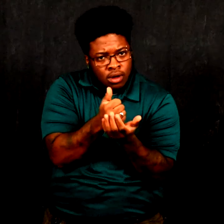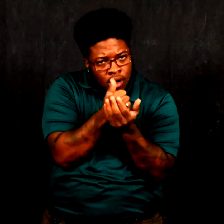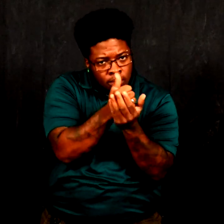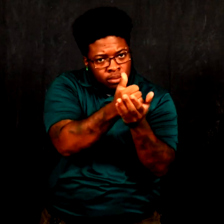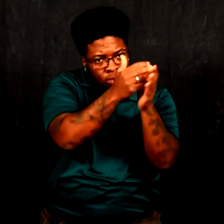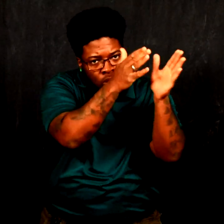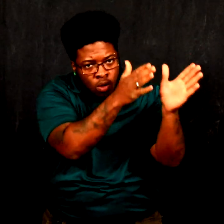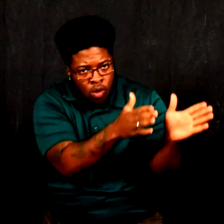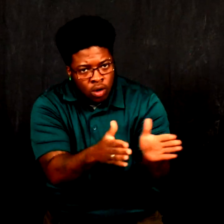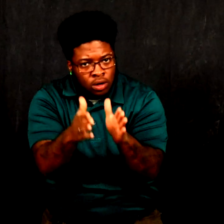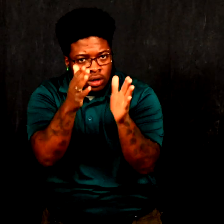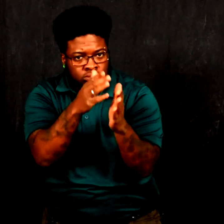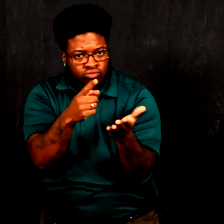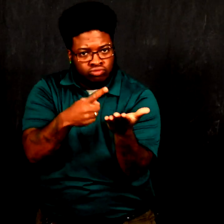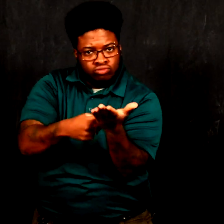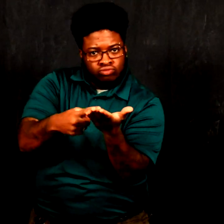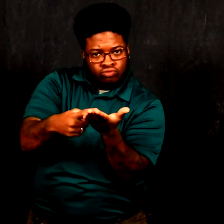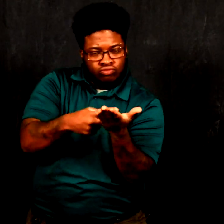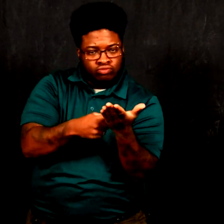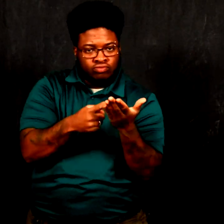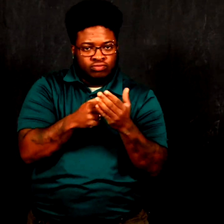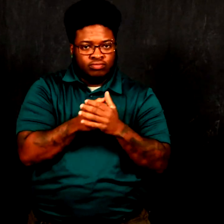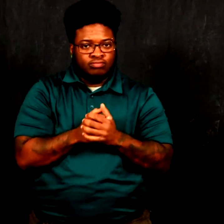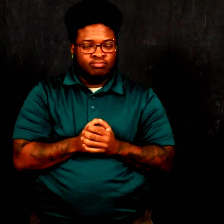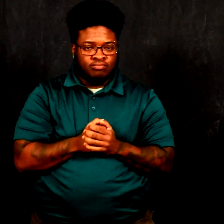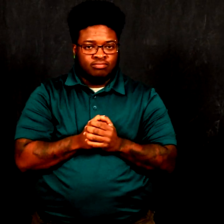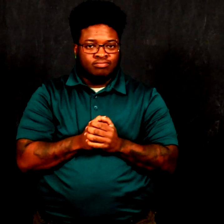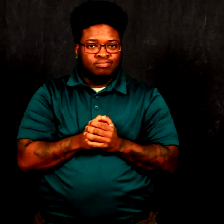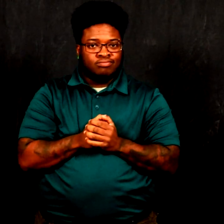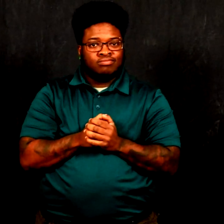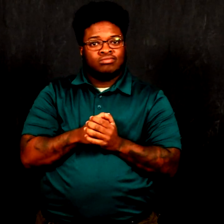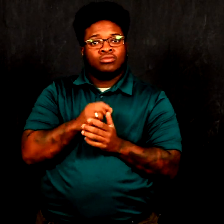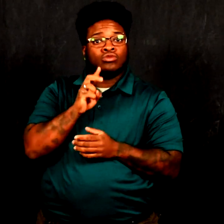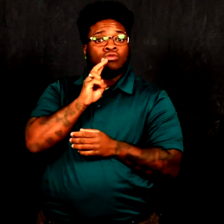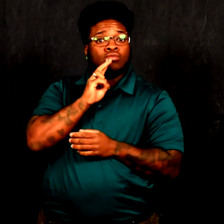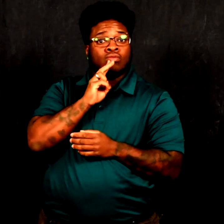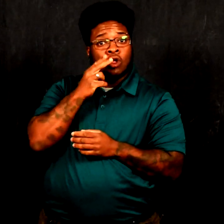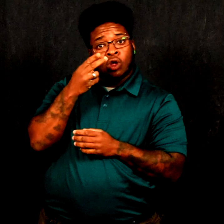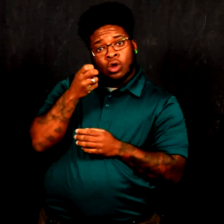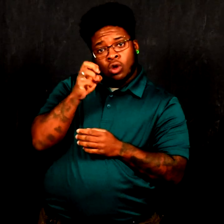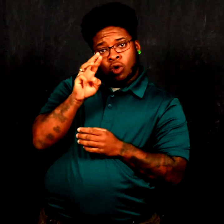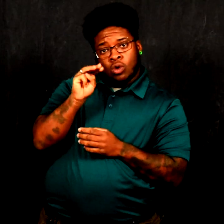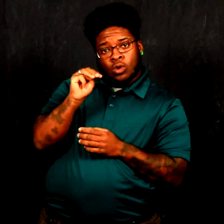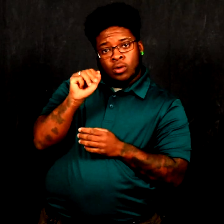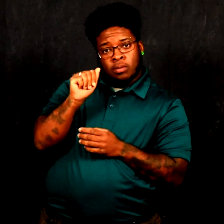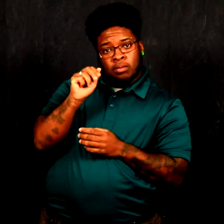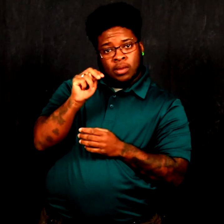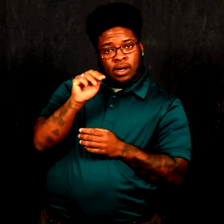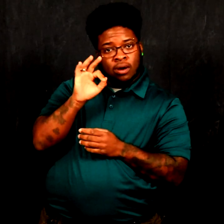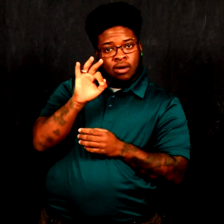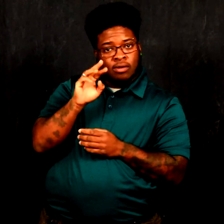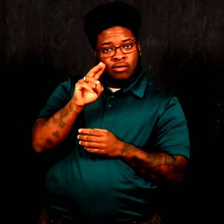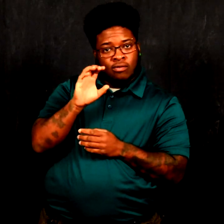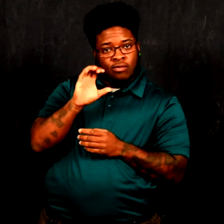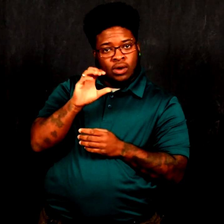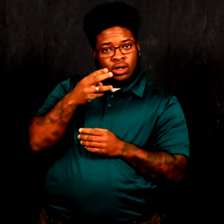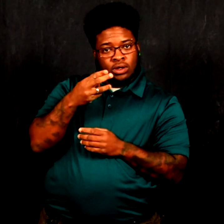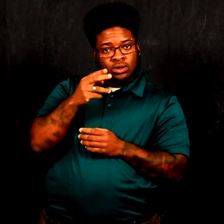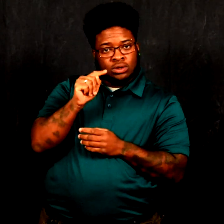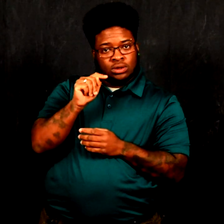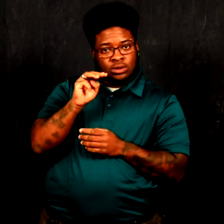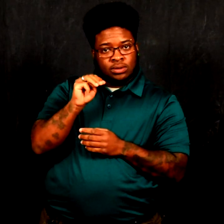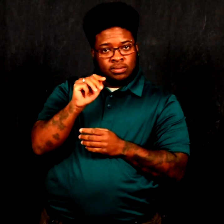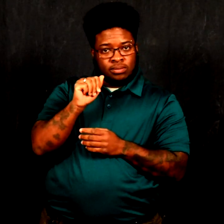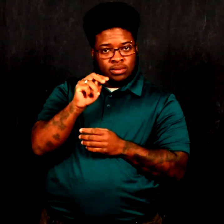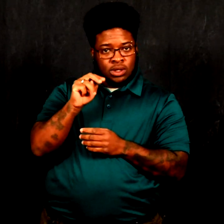and helped organize the hearing. Herman Fuechtmann,